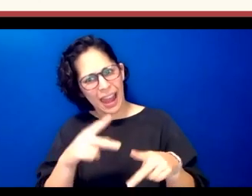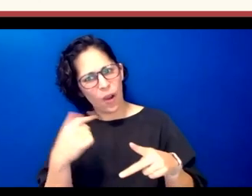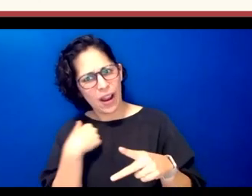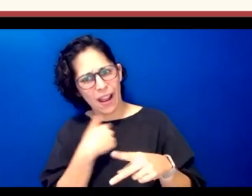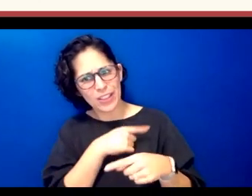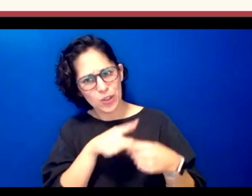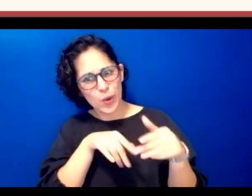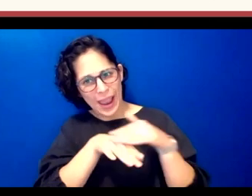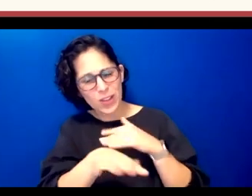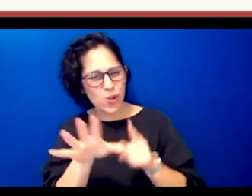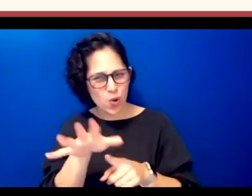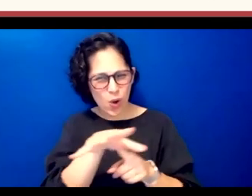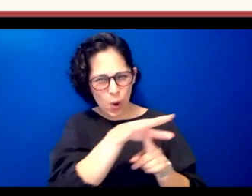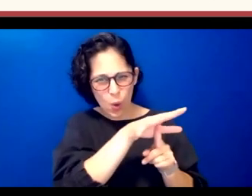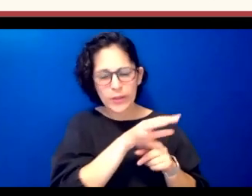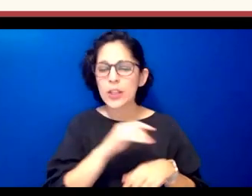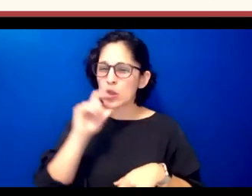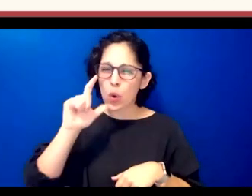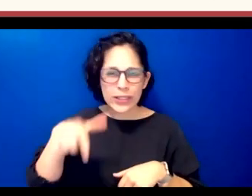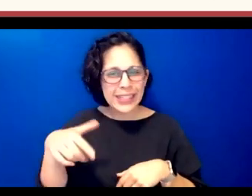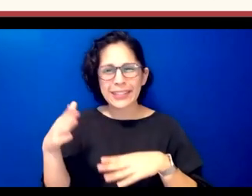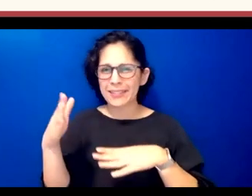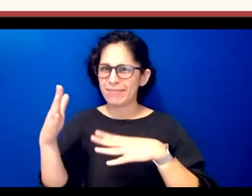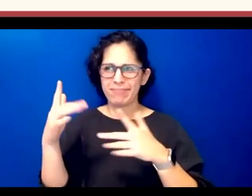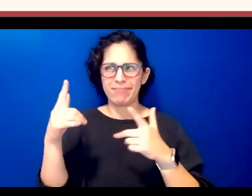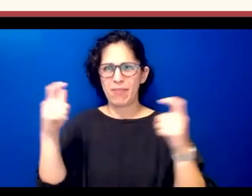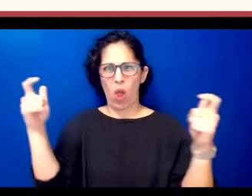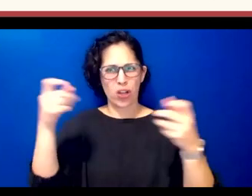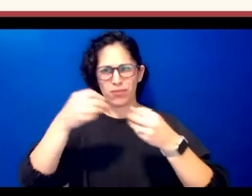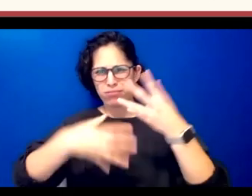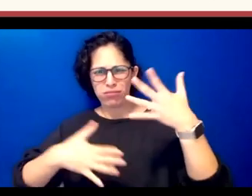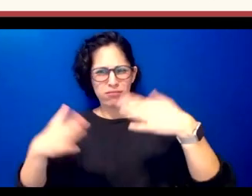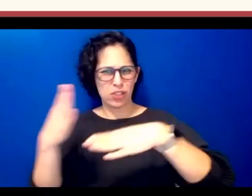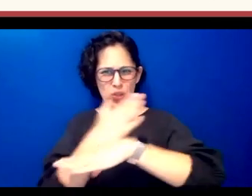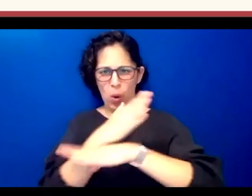don't need an expansive scope of topics um like i said most of our videos centered in